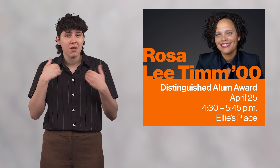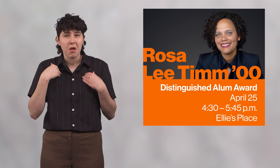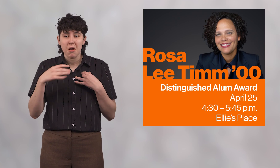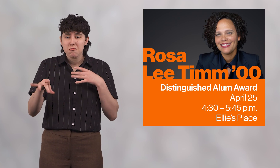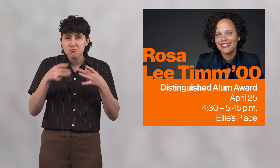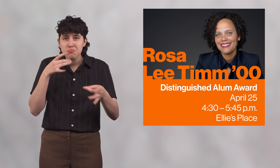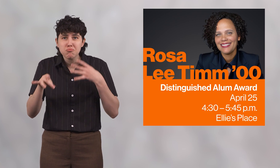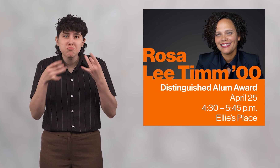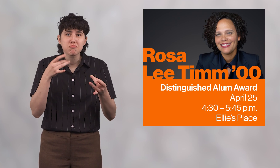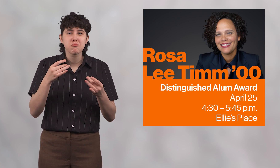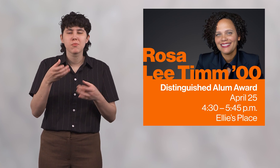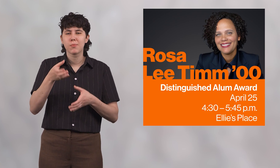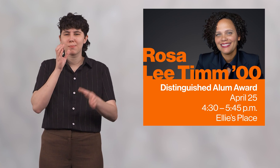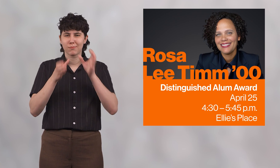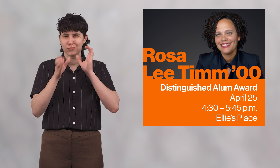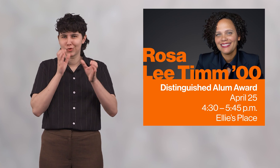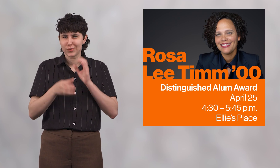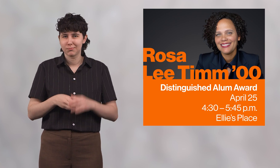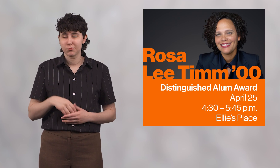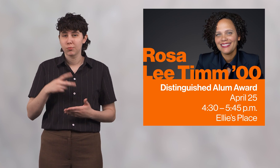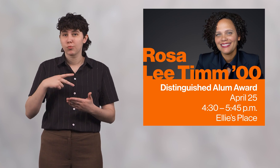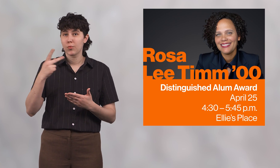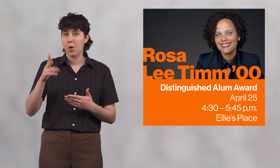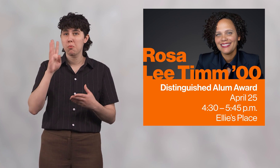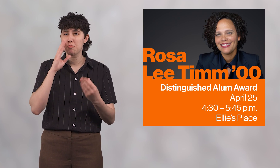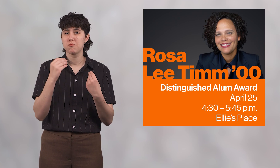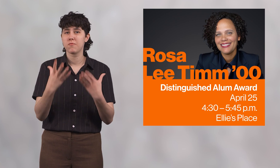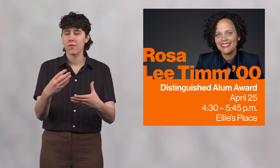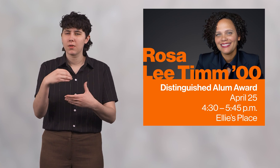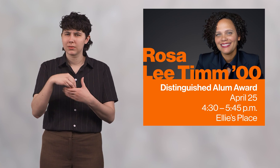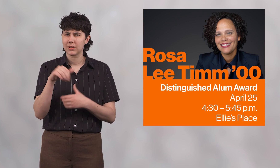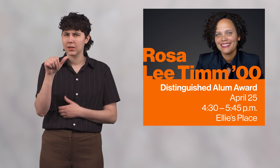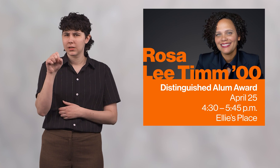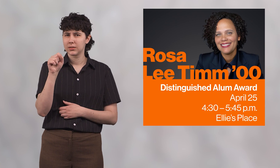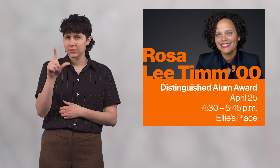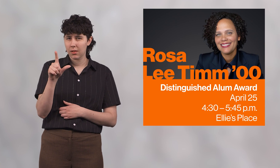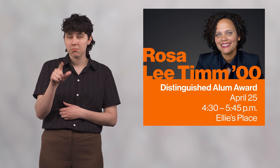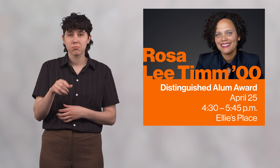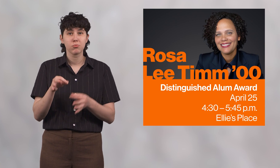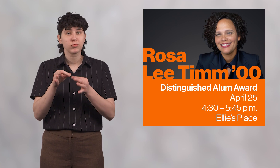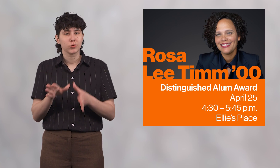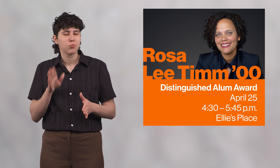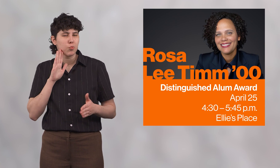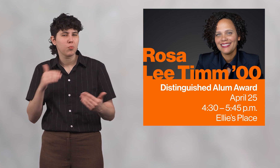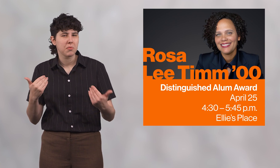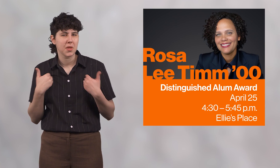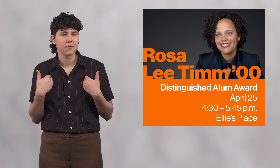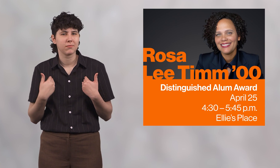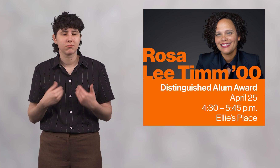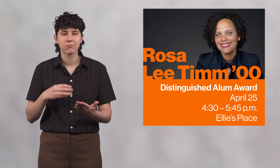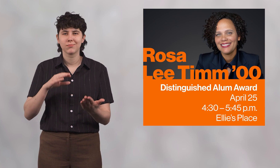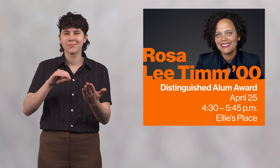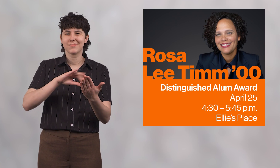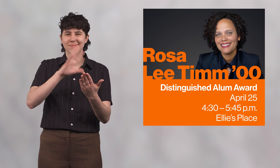The reception will include hors d’oeuvres and beverages. The program will be in ASL with interpreters provided.